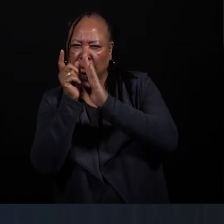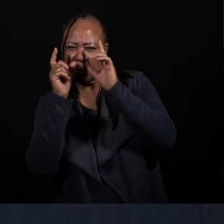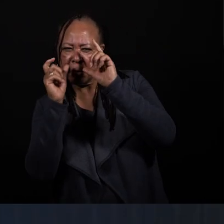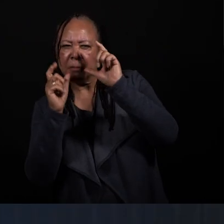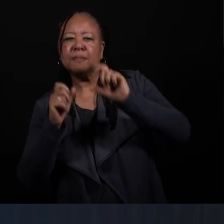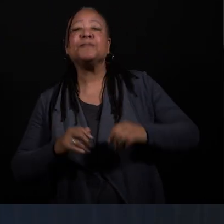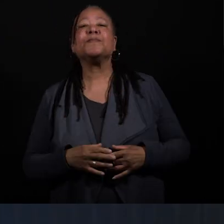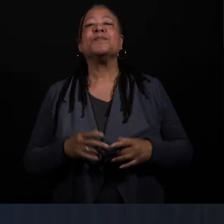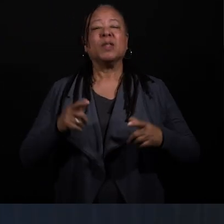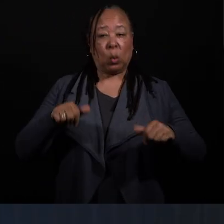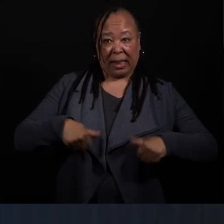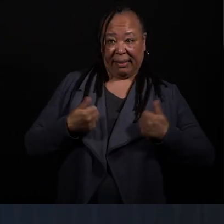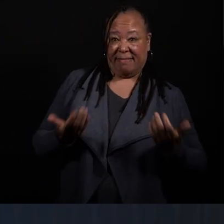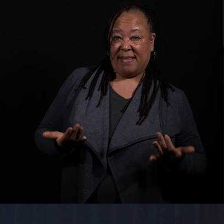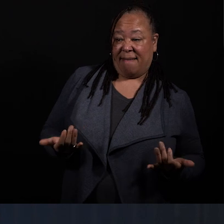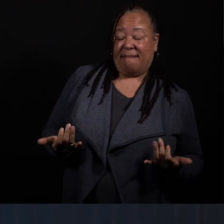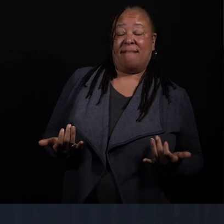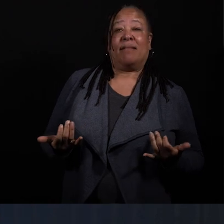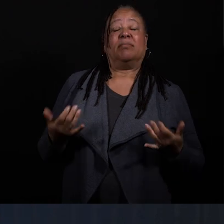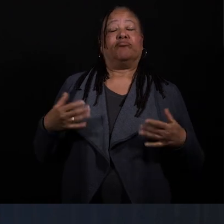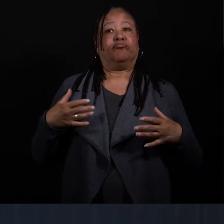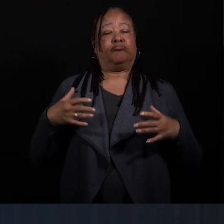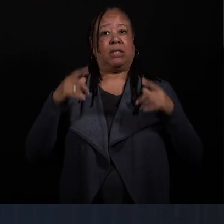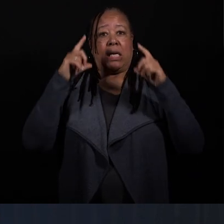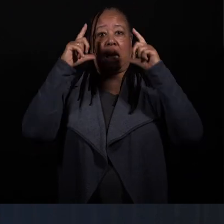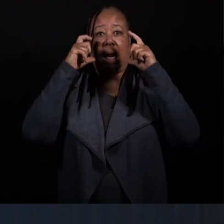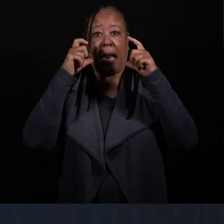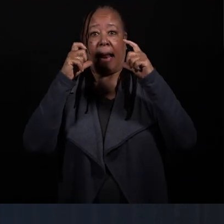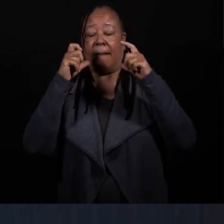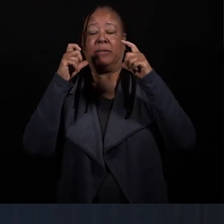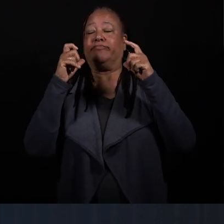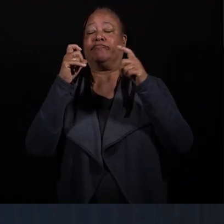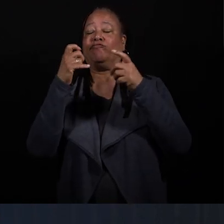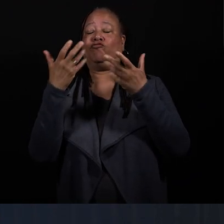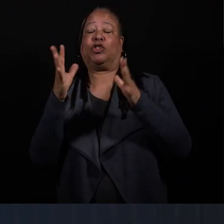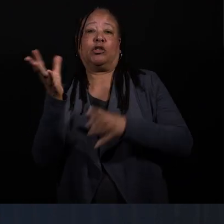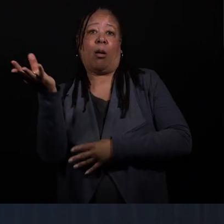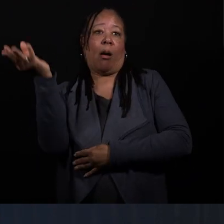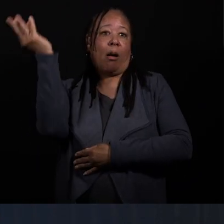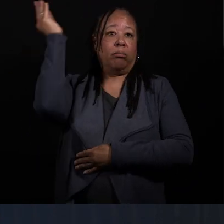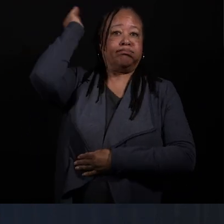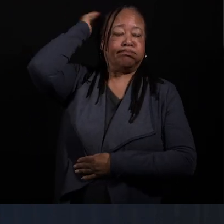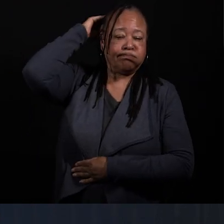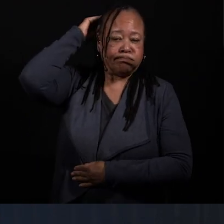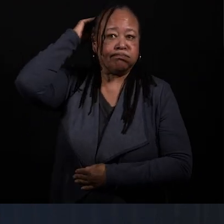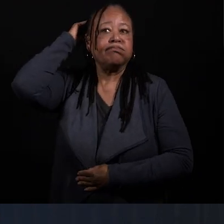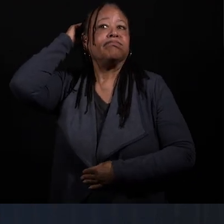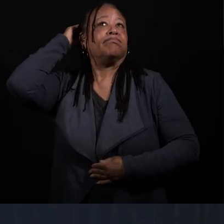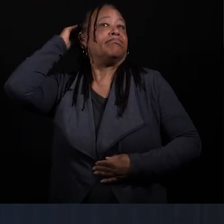We live in a time when, you know, there's a camera that's sort of embedded in our conscious minds all the time now.